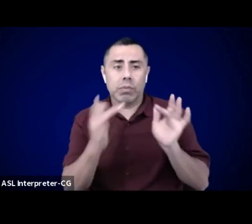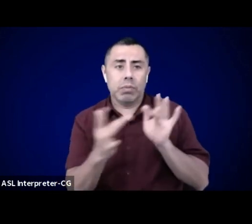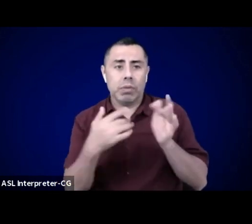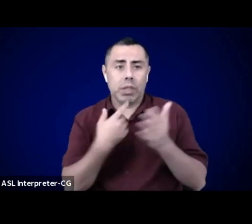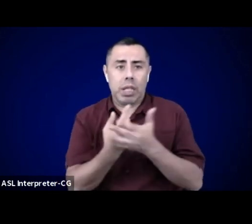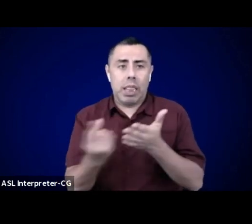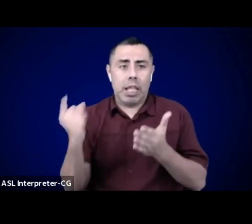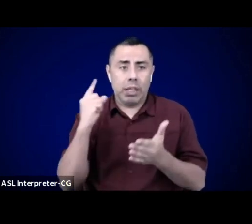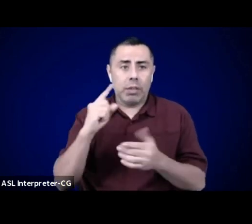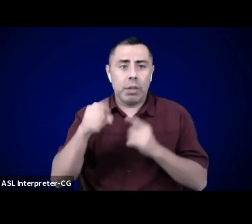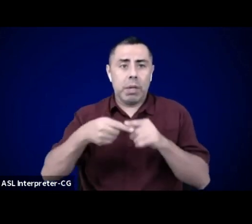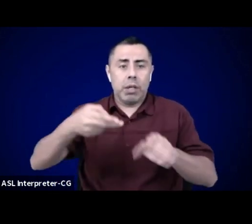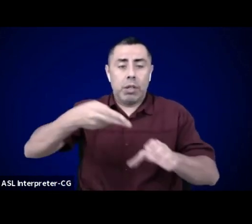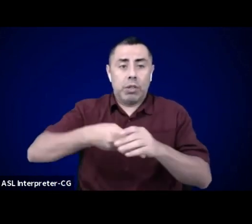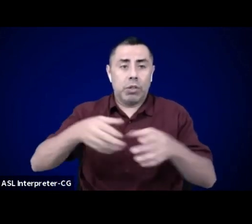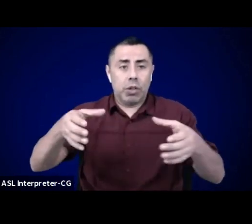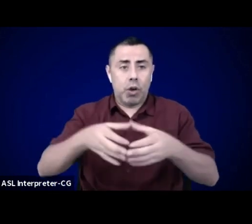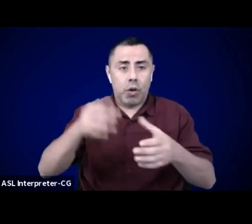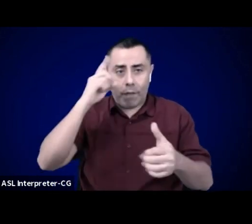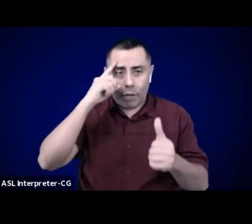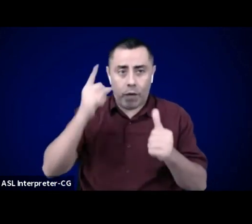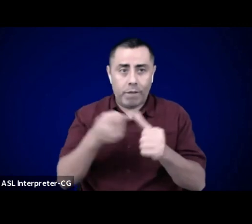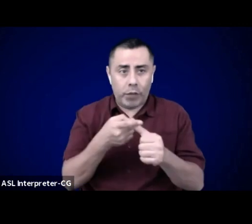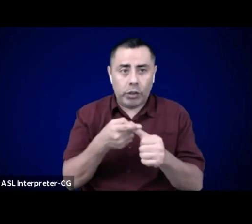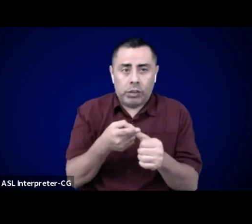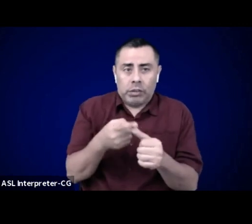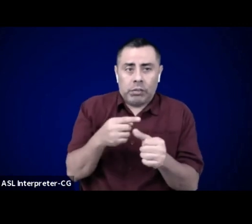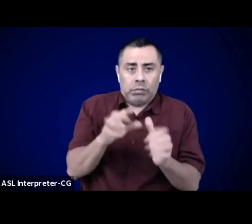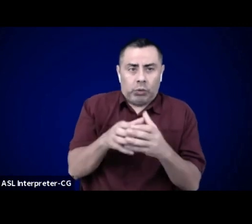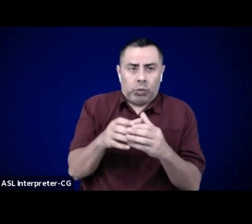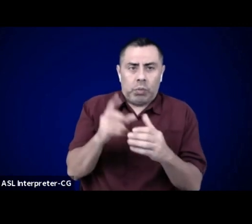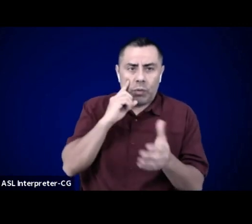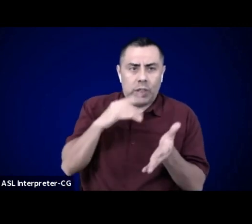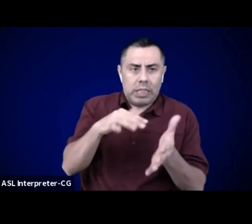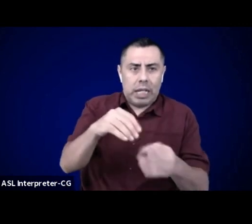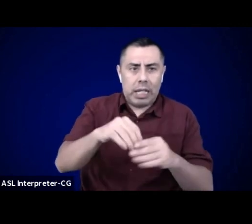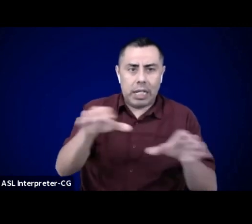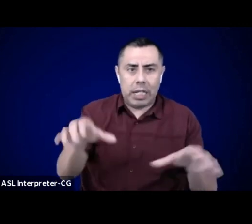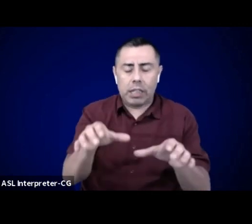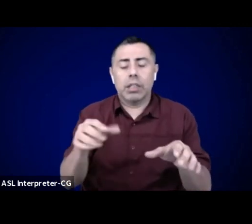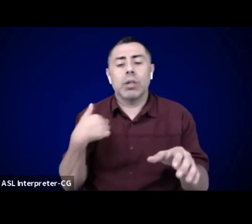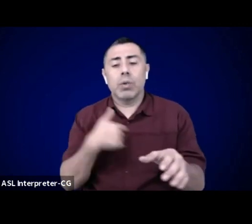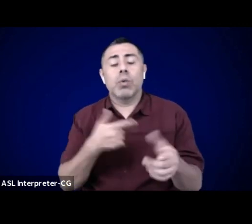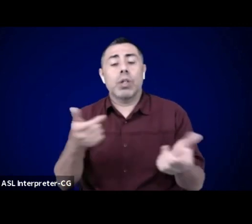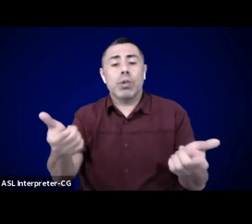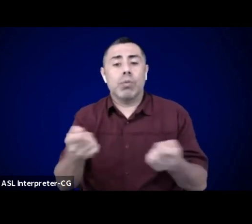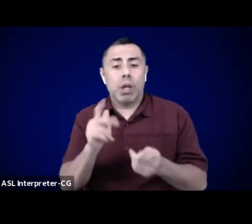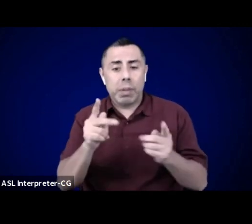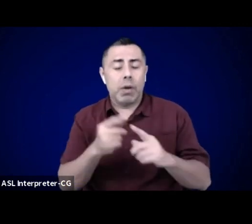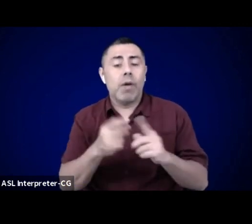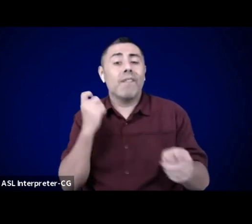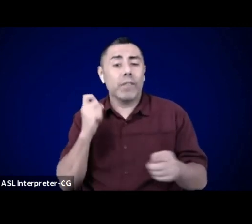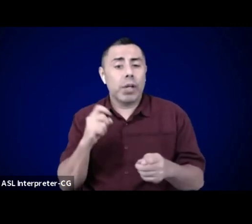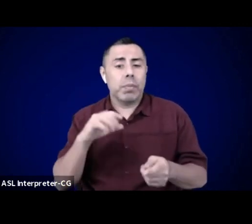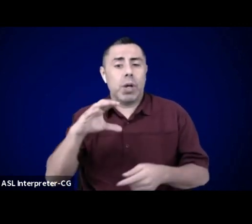totally appropriated through extraction. And so, they are for us and ours.